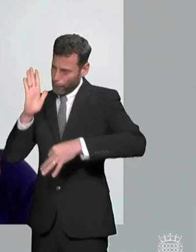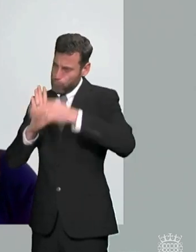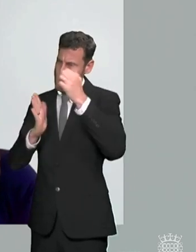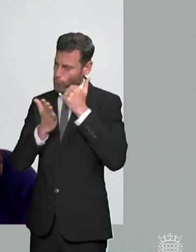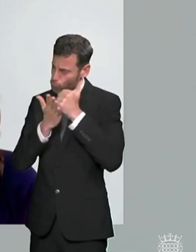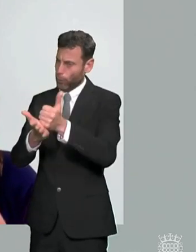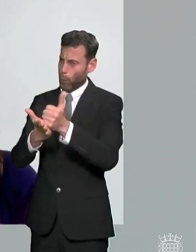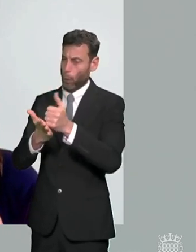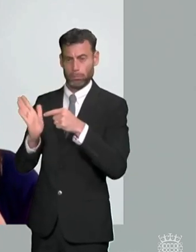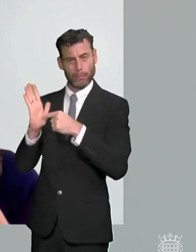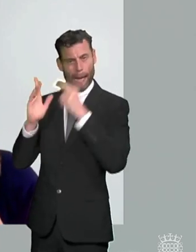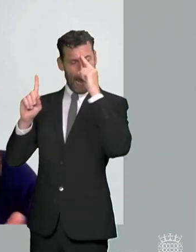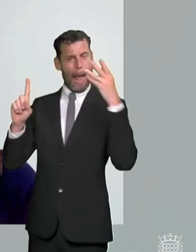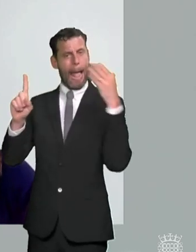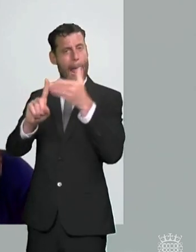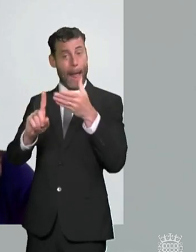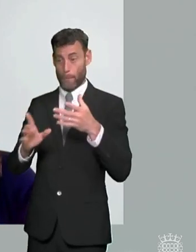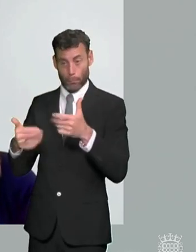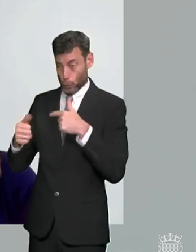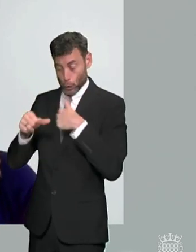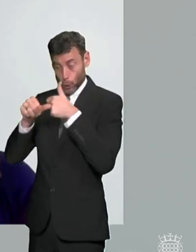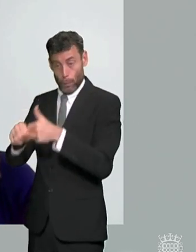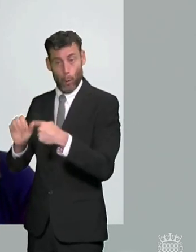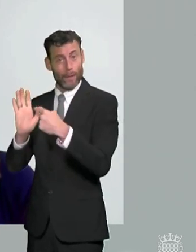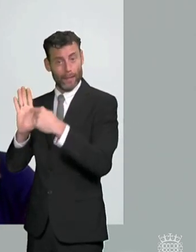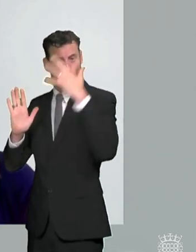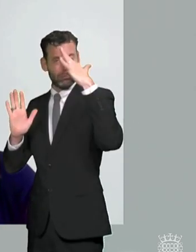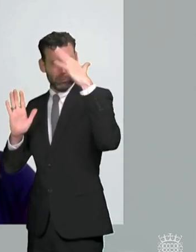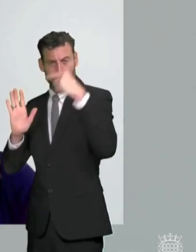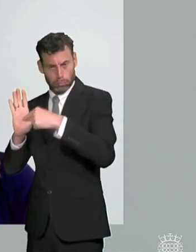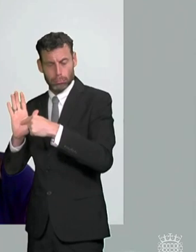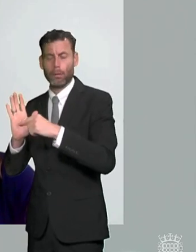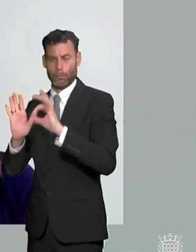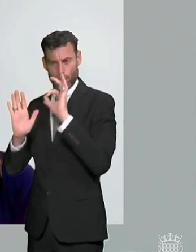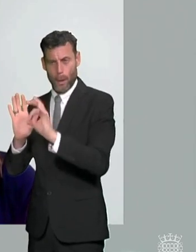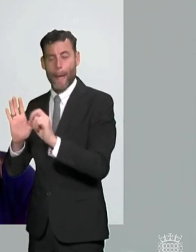the areas that we're very supportive of a tipsy and we absolutely think that's necessary that's